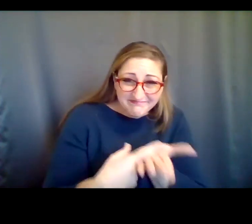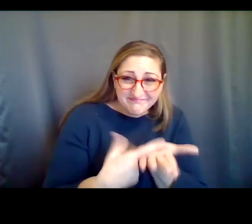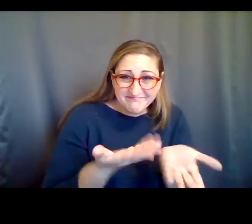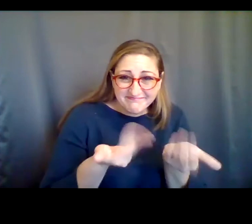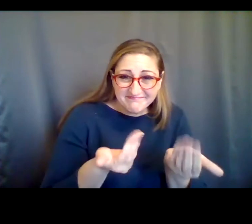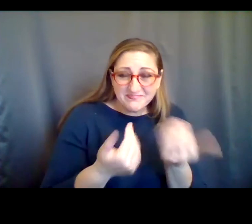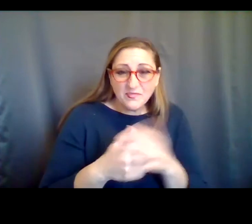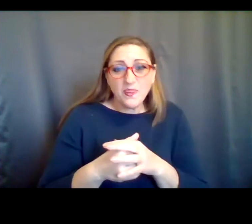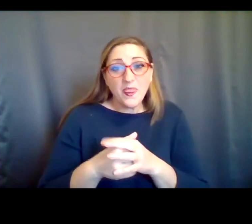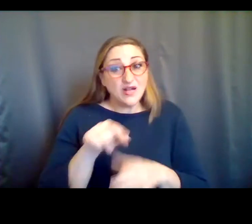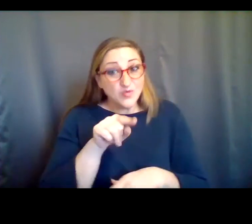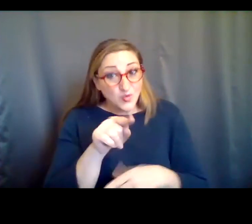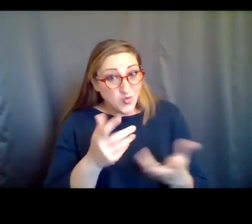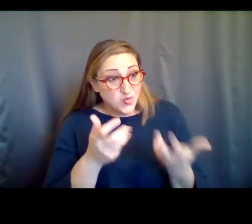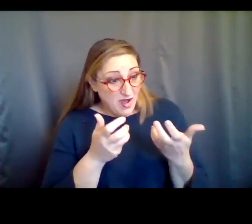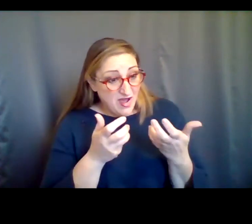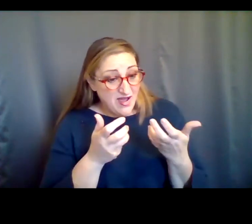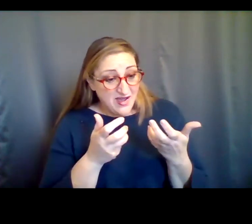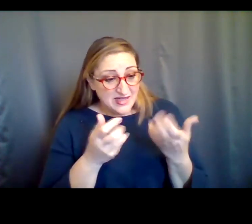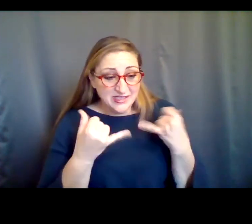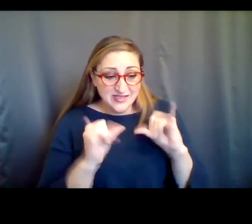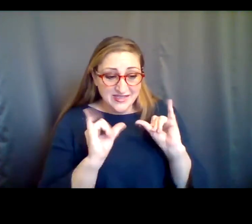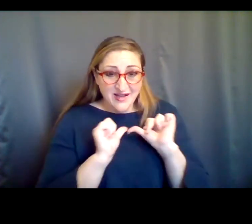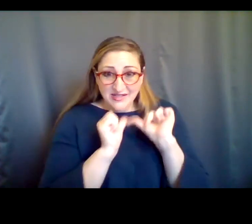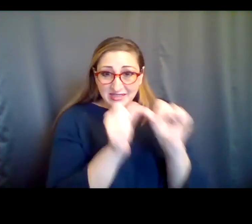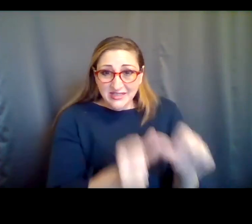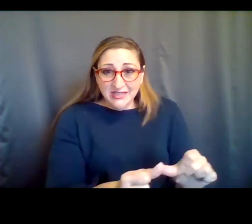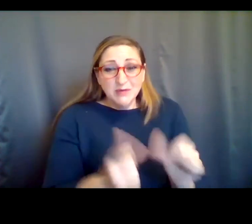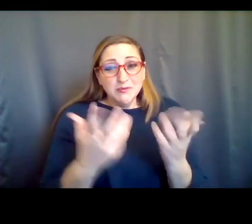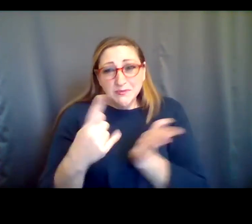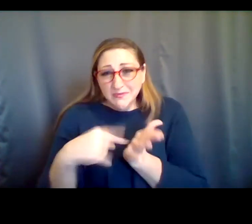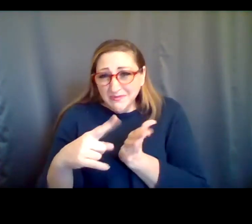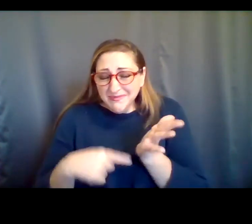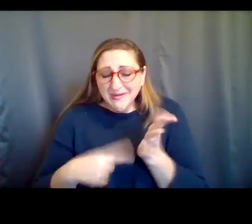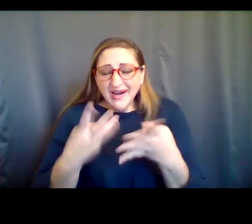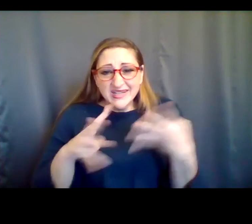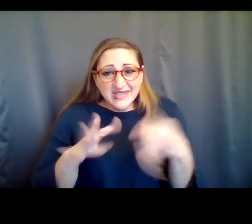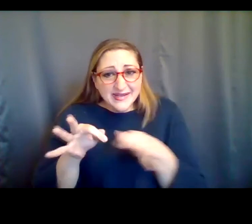they were at. You know, did they want to proceed? Did they want to cancel? Reschedule? Proceed